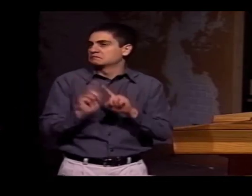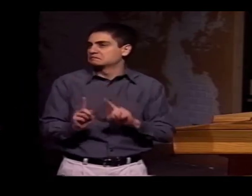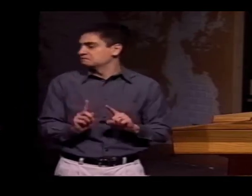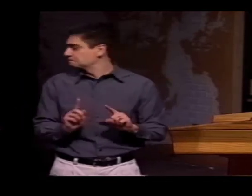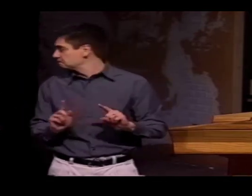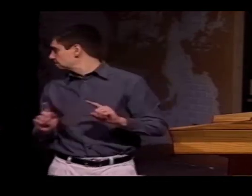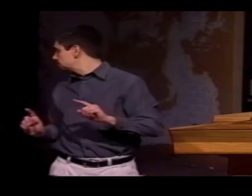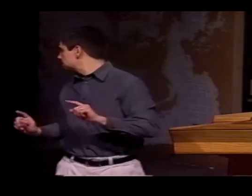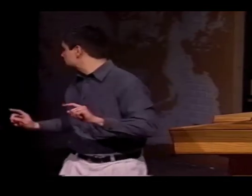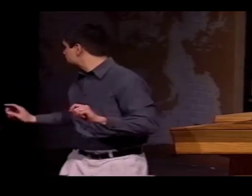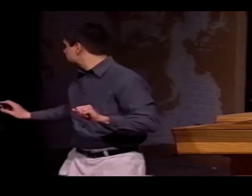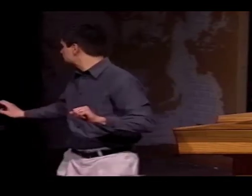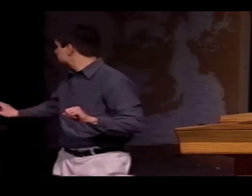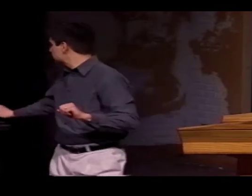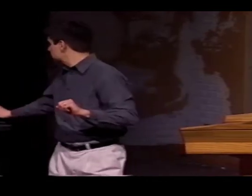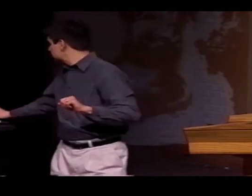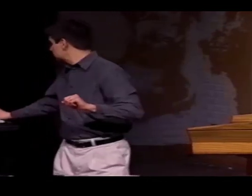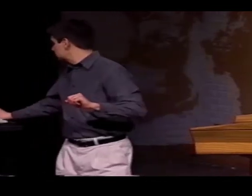ABOUT A VARIETY OF DIFFERENT TOPICS.